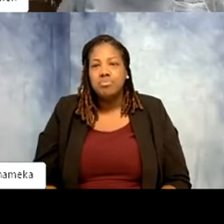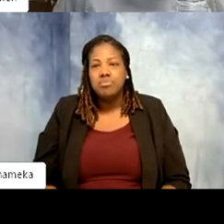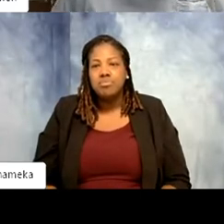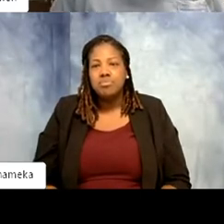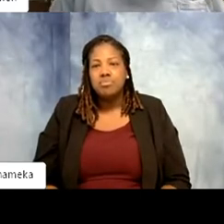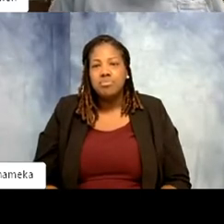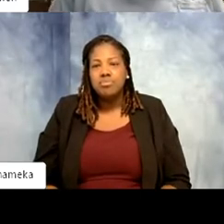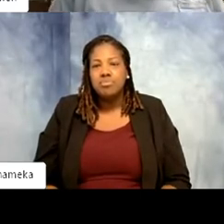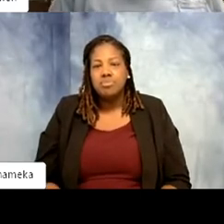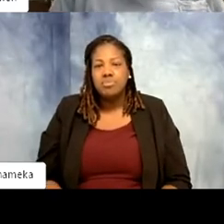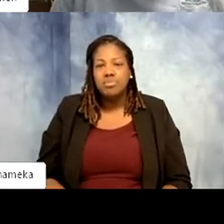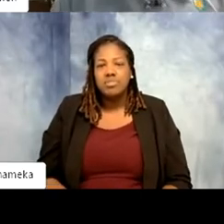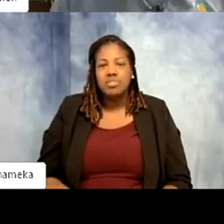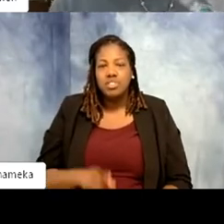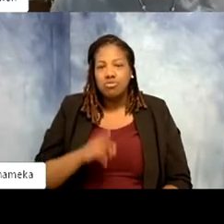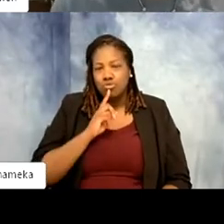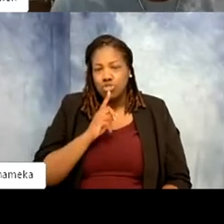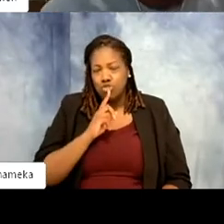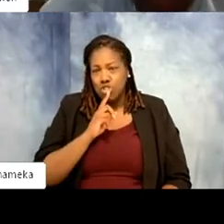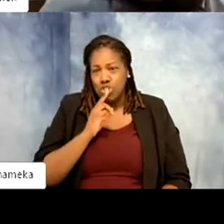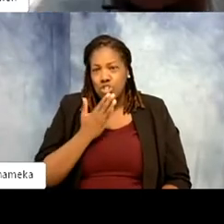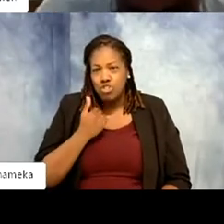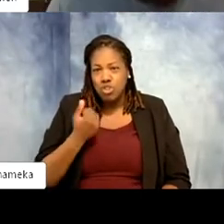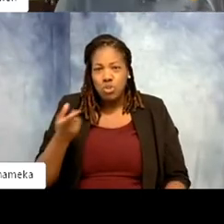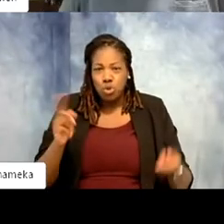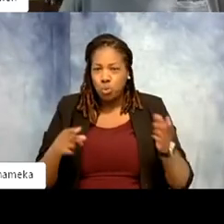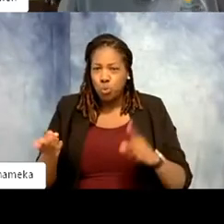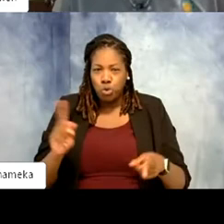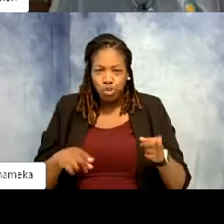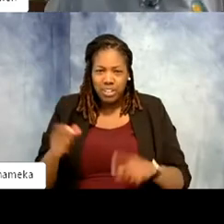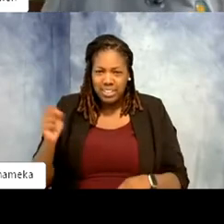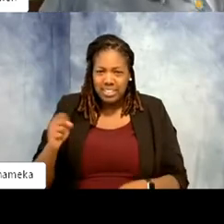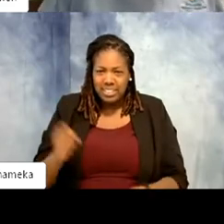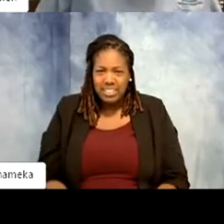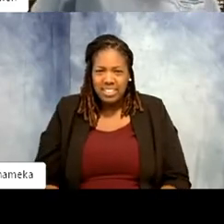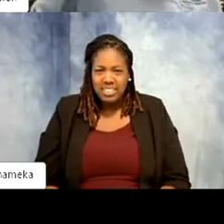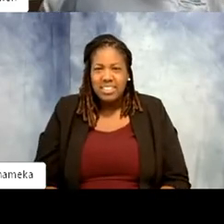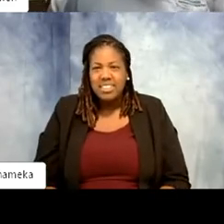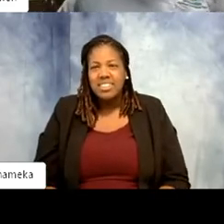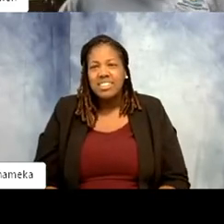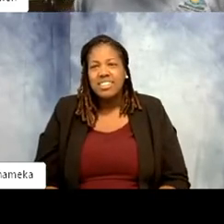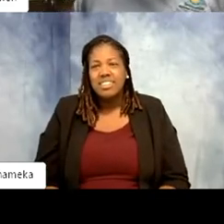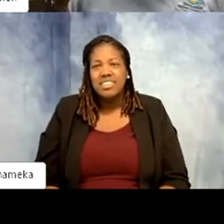they're really cute. I absolutely agree. Look at that face. This is just so cool that you get to